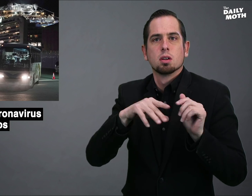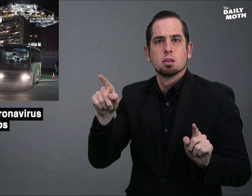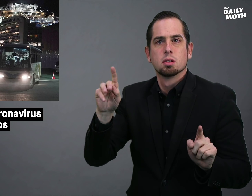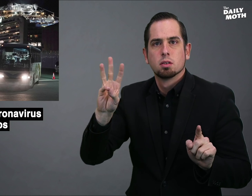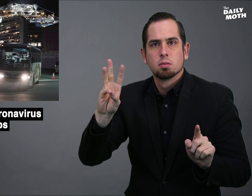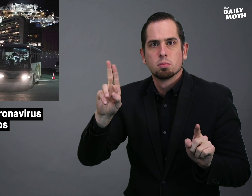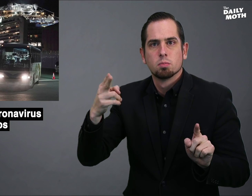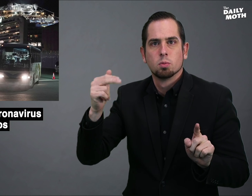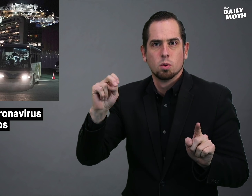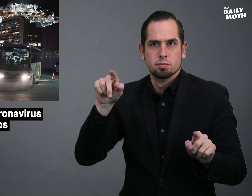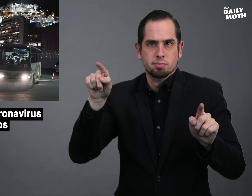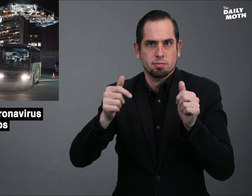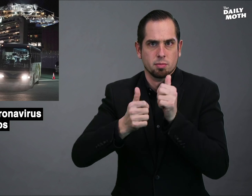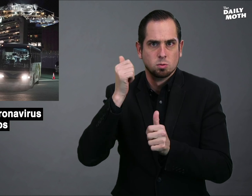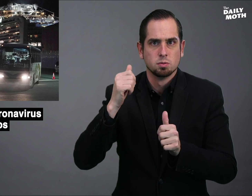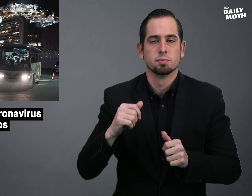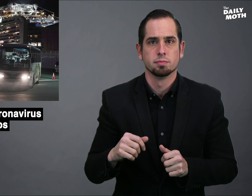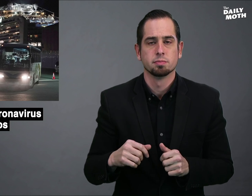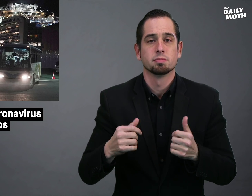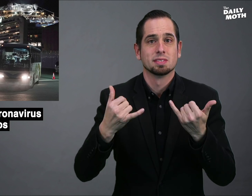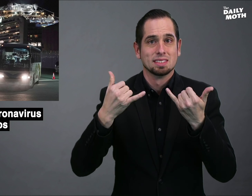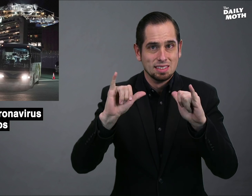other than the Wuhan area.